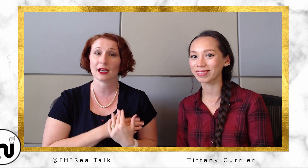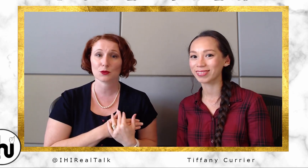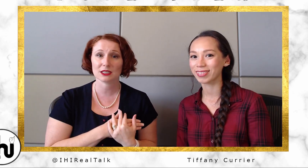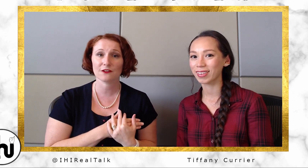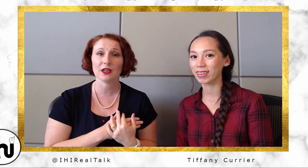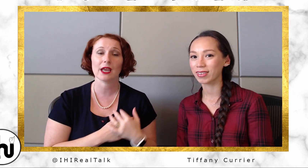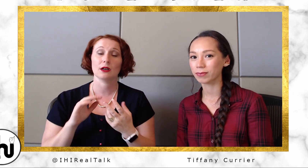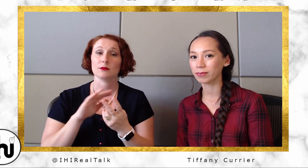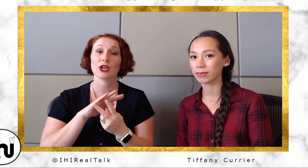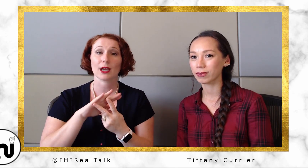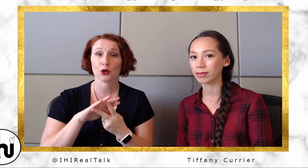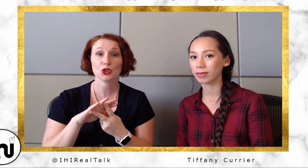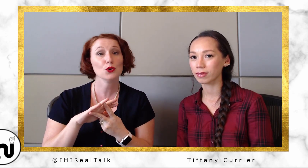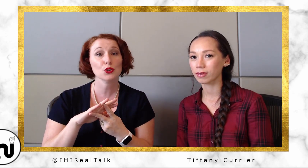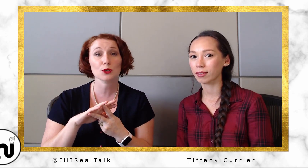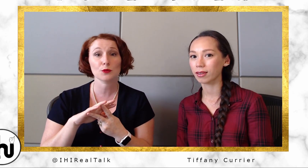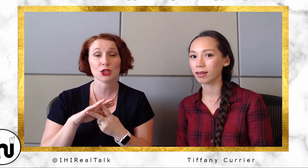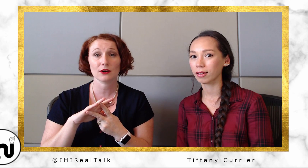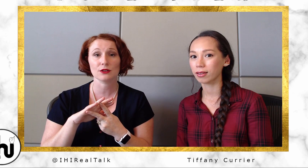with Tiffany. Check out her two YouTube channels as